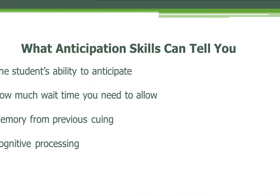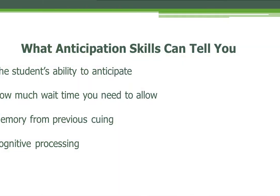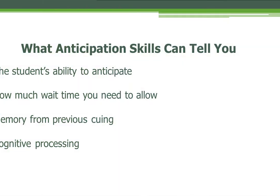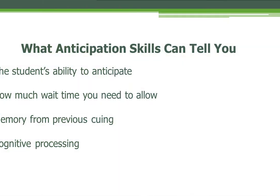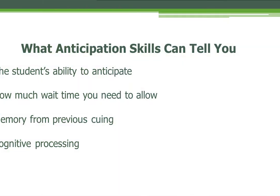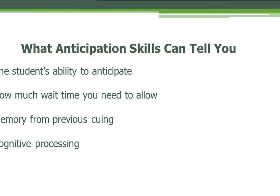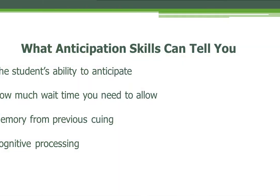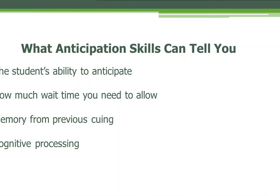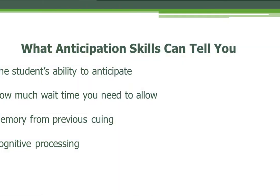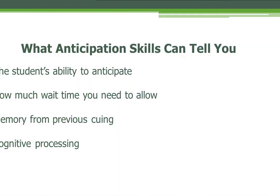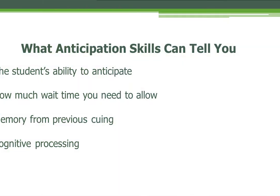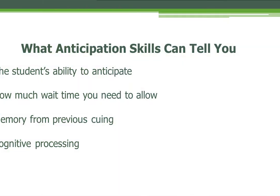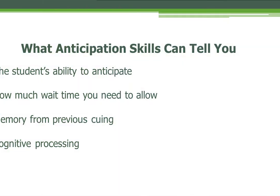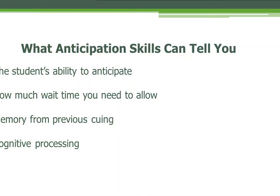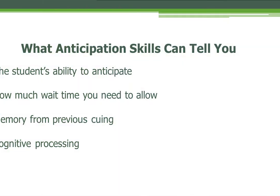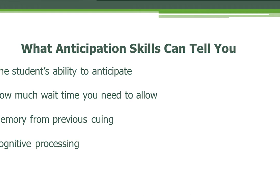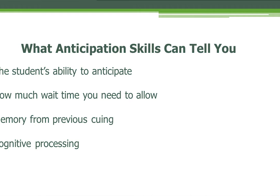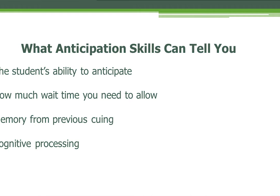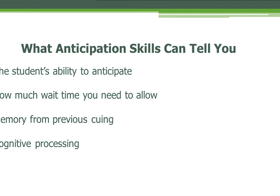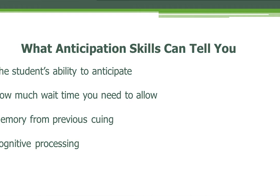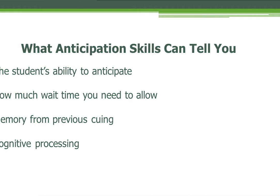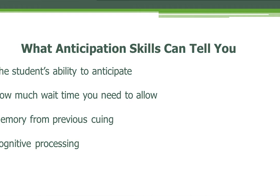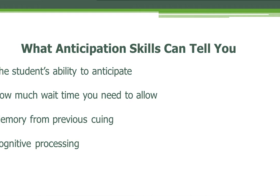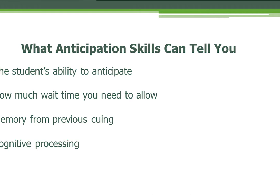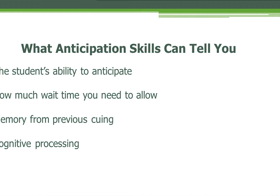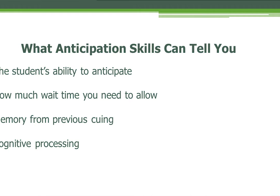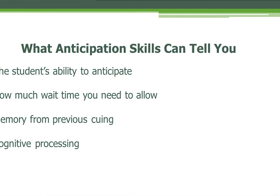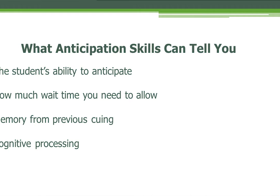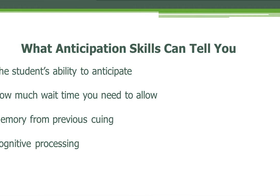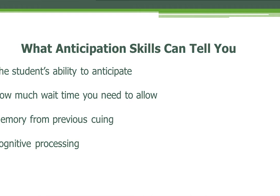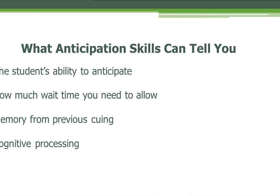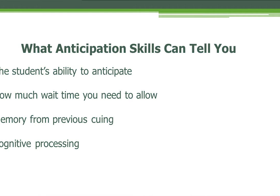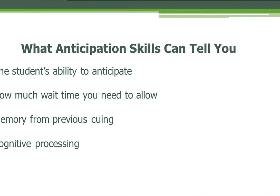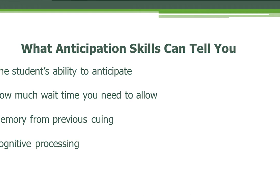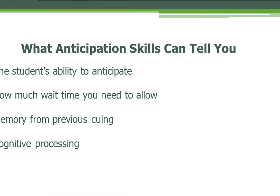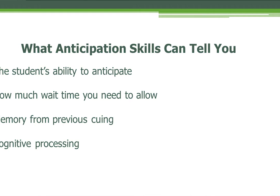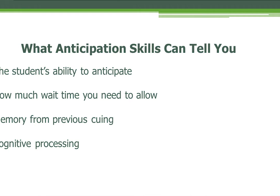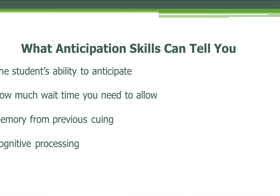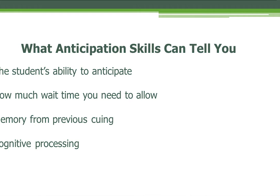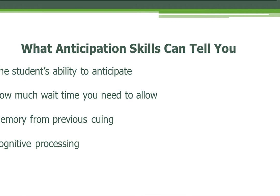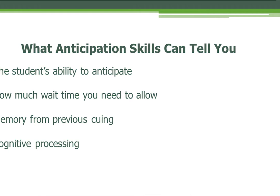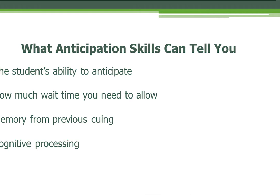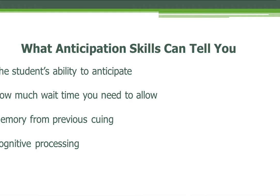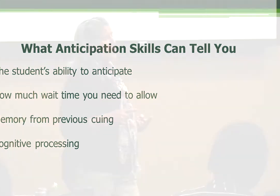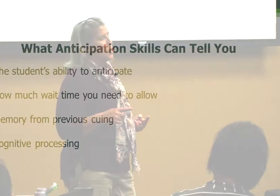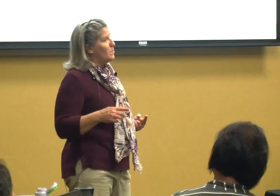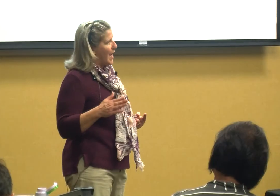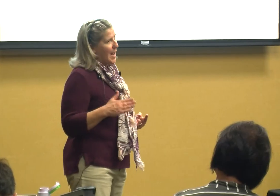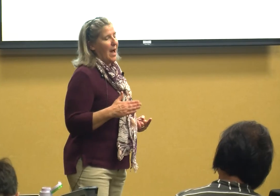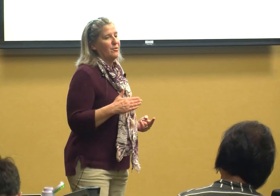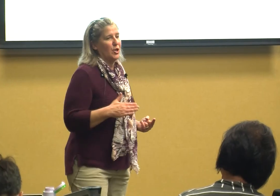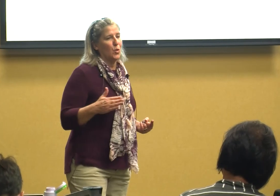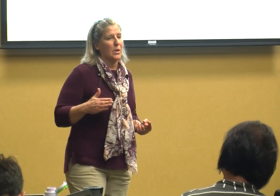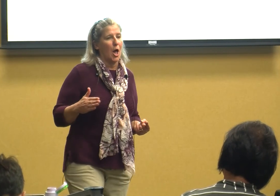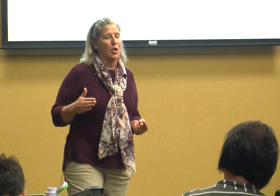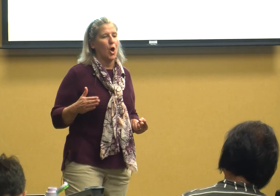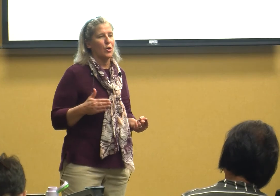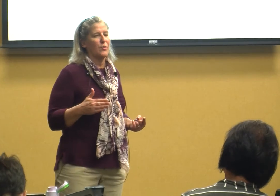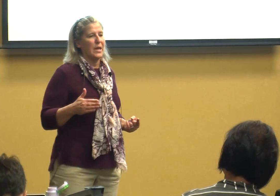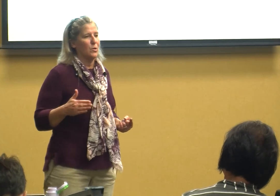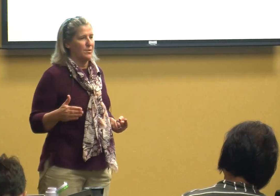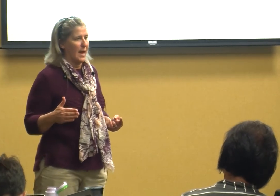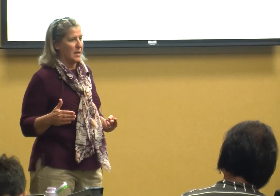time do you need to allow and at first you may have to do a lot longer than you think